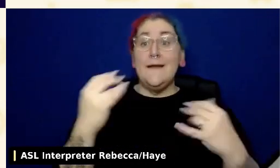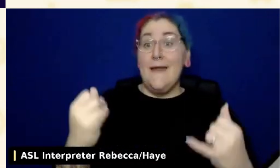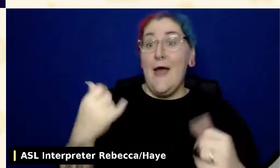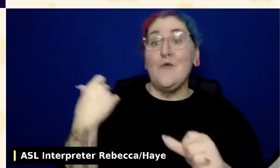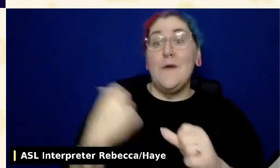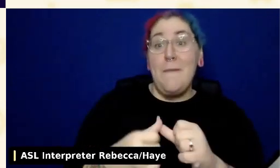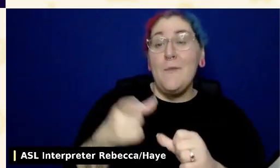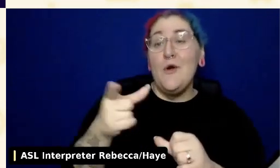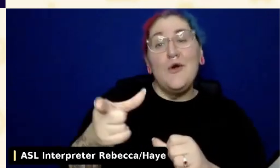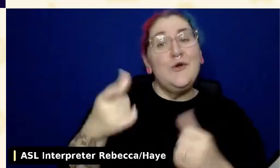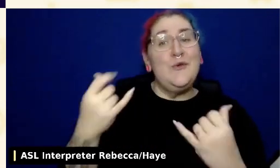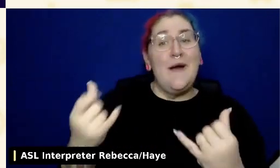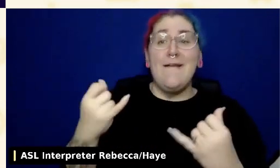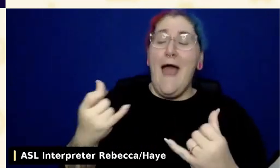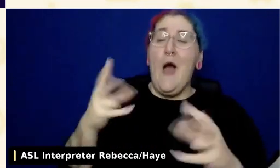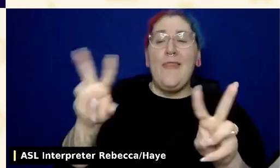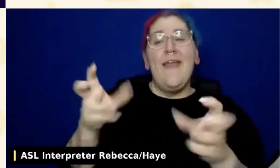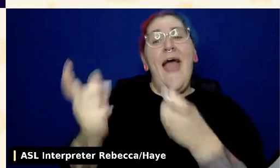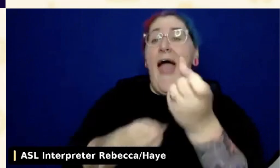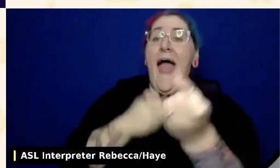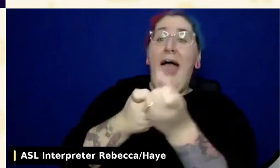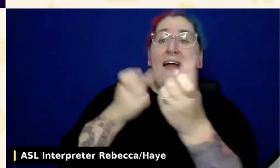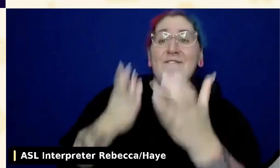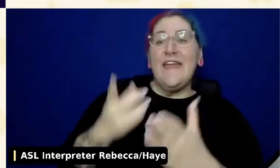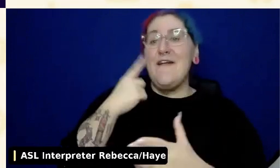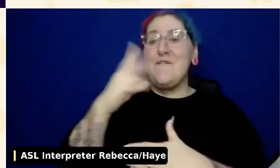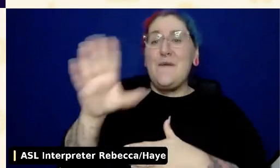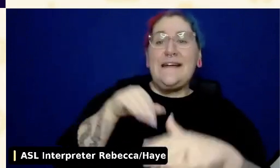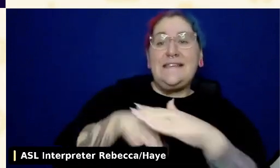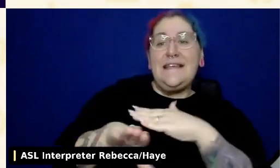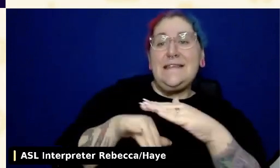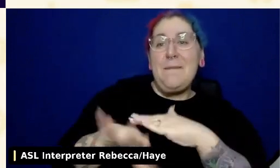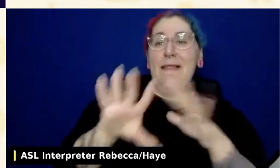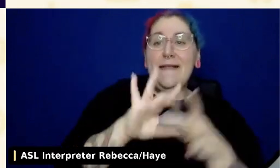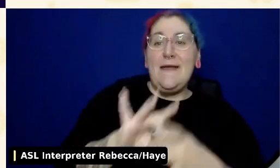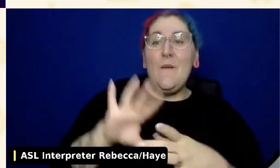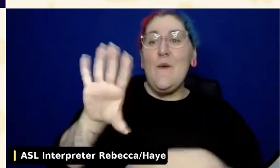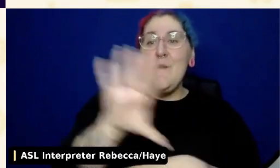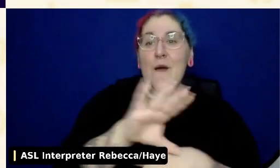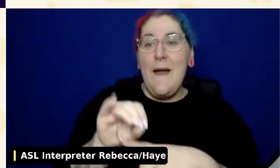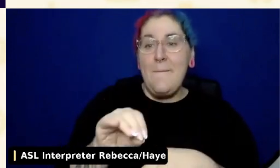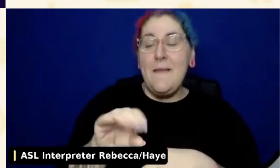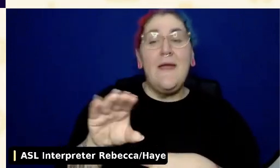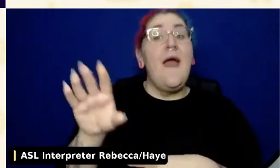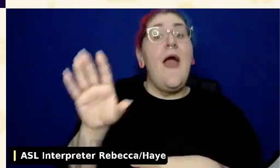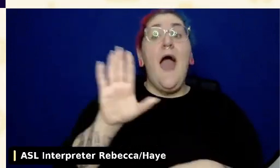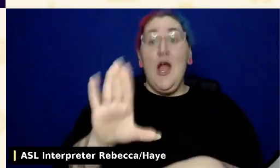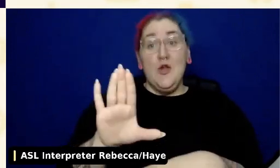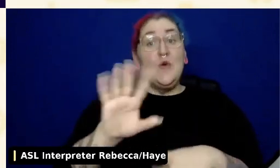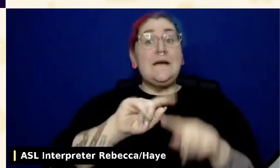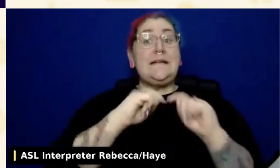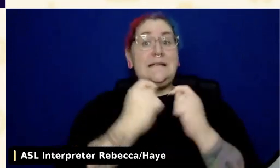and your team is going to be looking to you for guidance. So start educating them on the importance, the benefits,